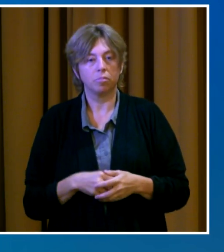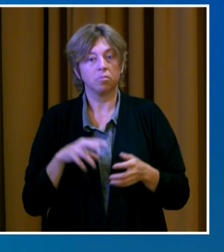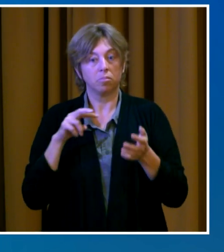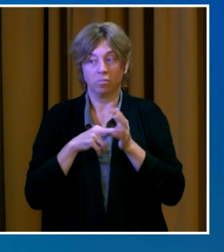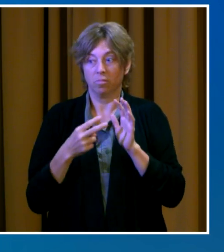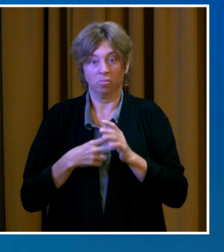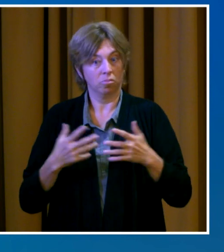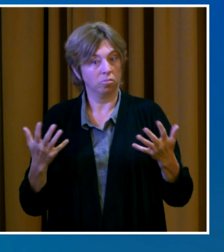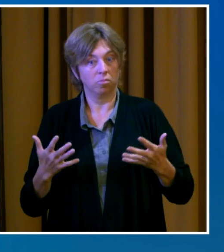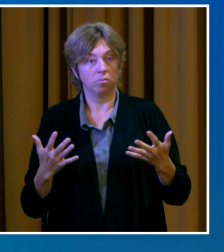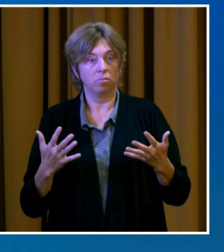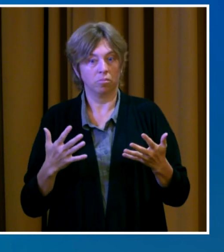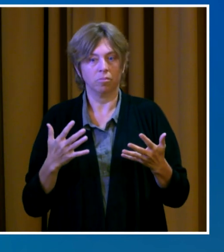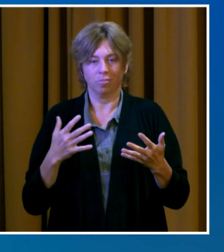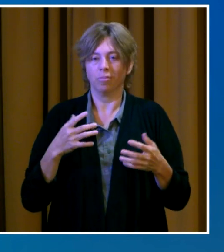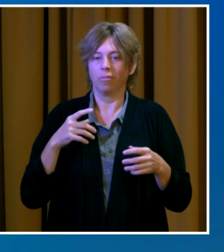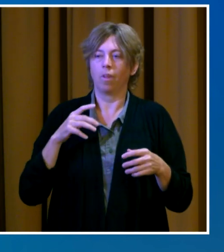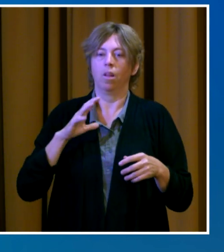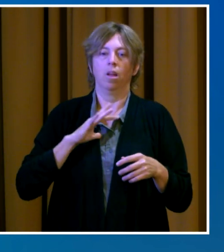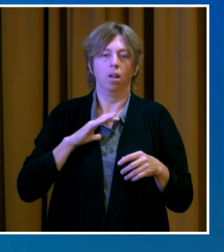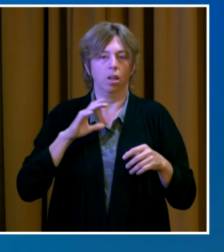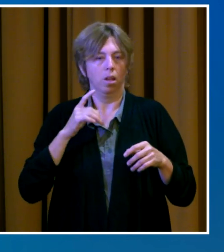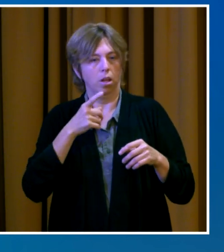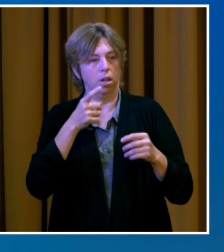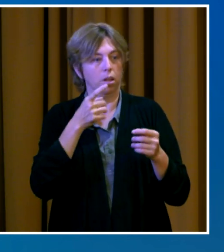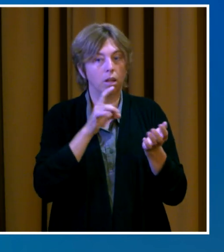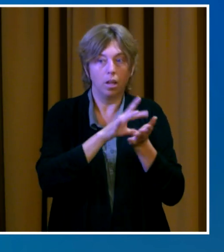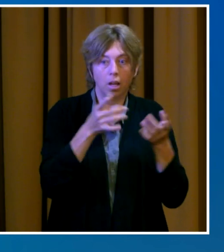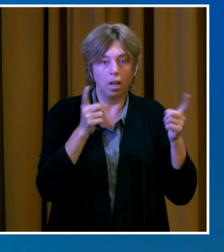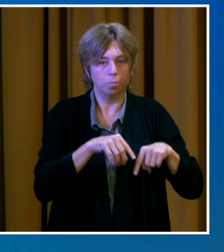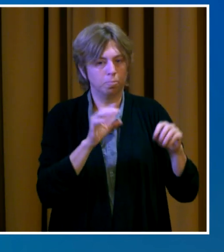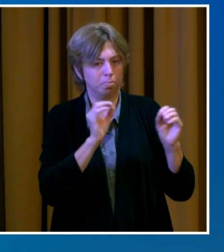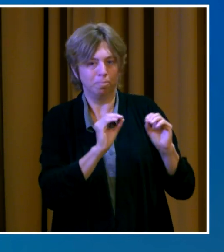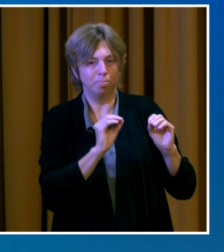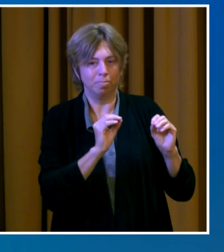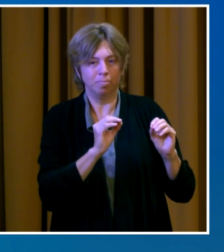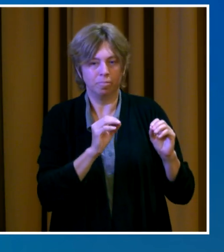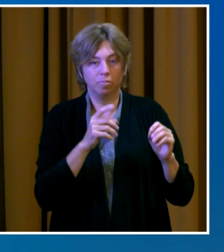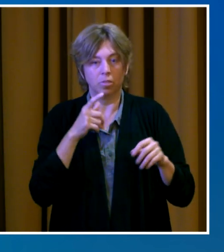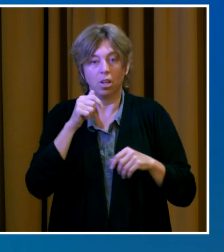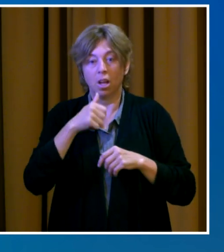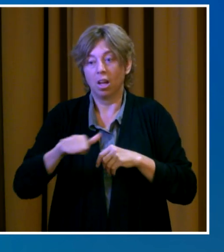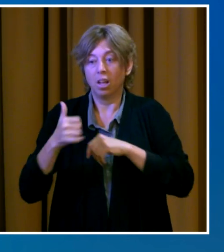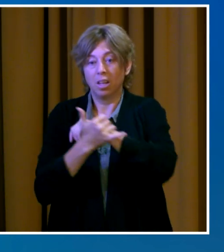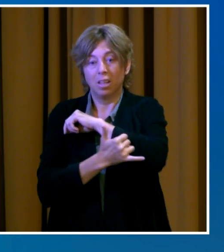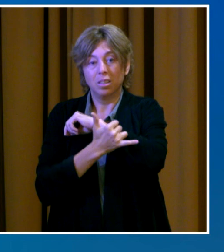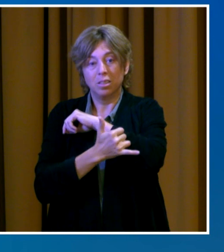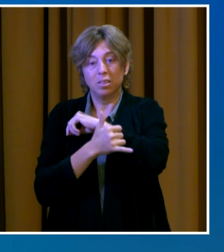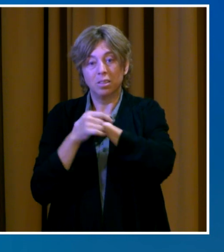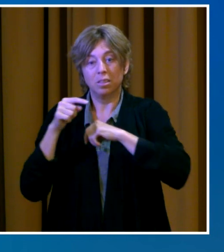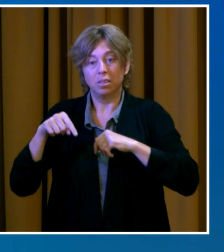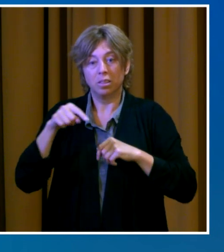counties with substantial and high risk levels of virus transmissions.